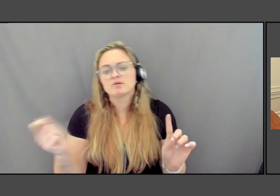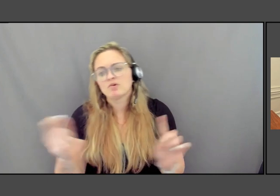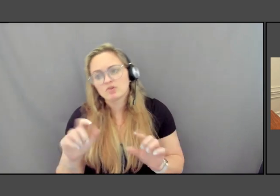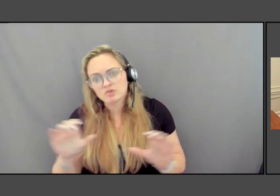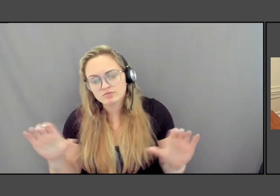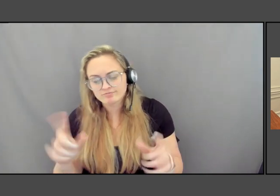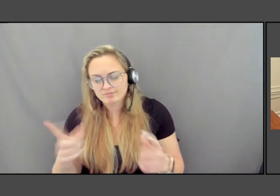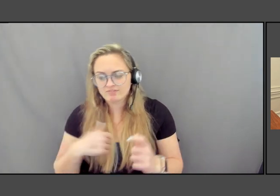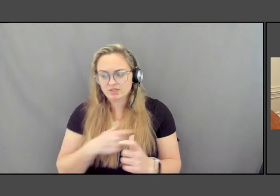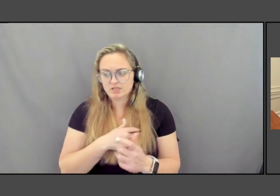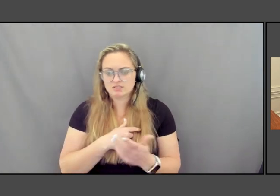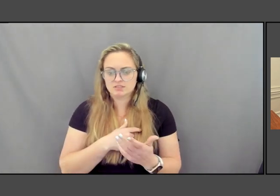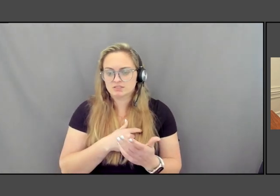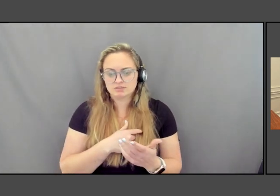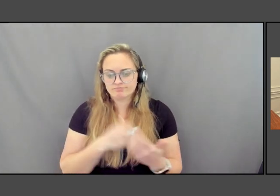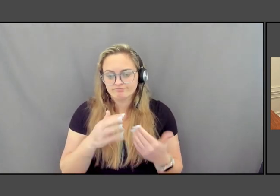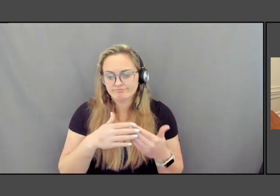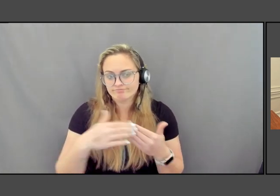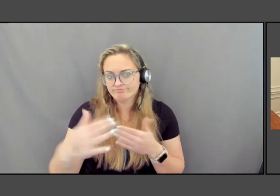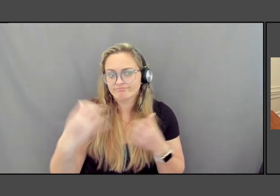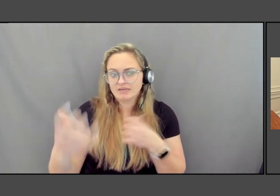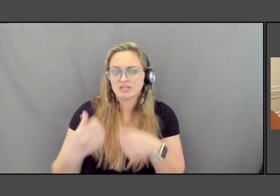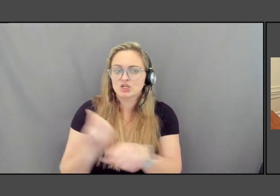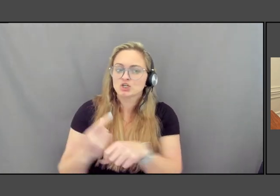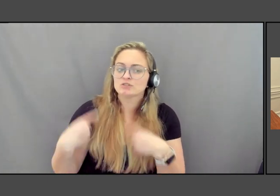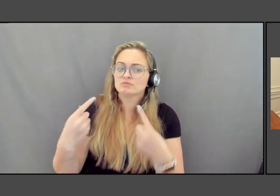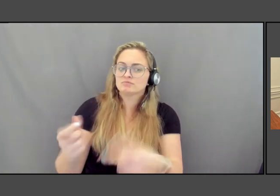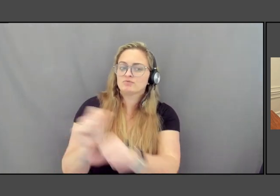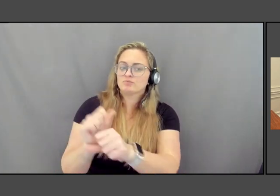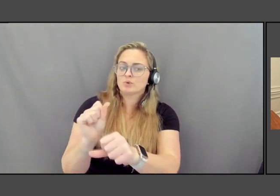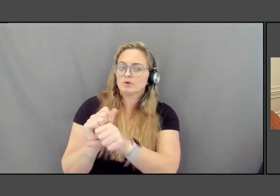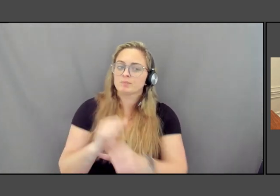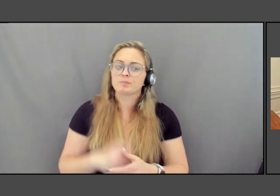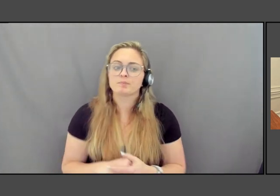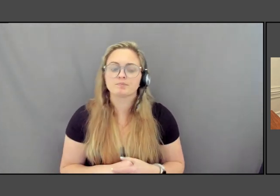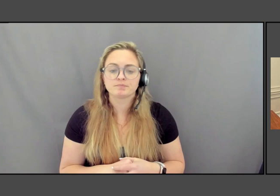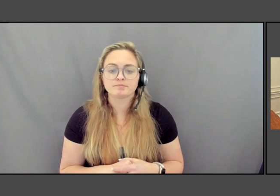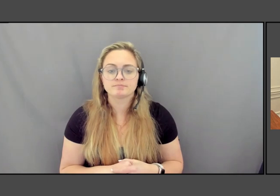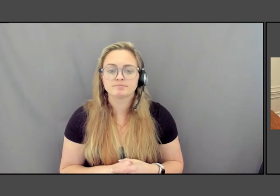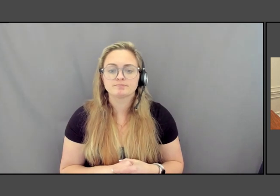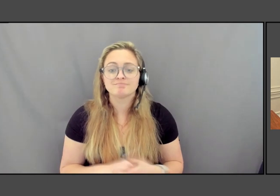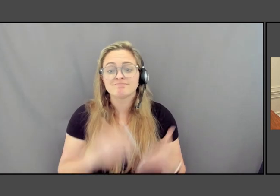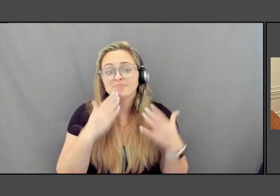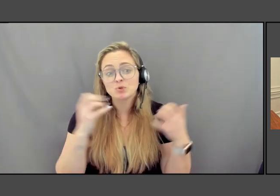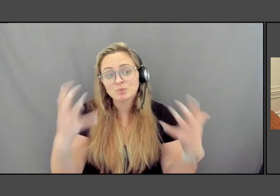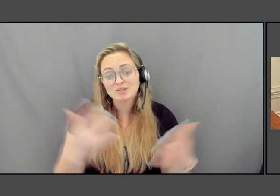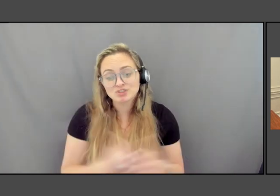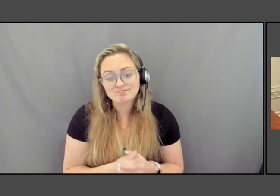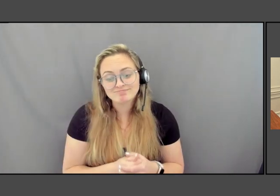for all of these years of your of your beautiful, beautiful work. We thank you so much. And